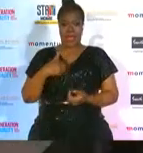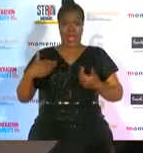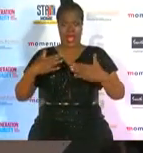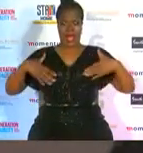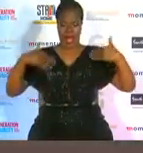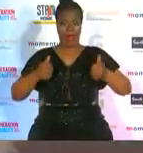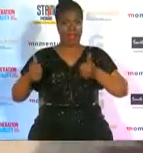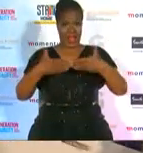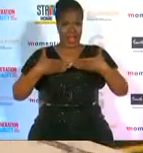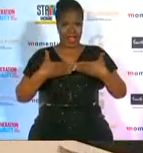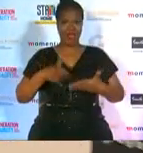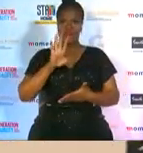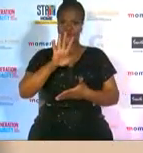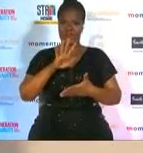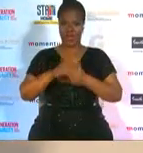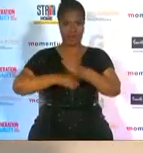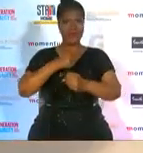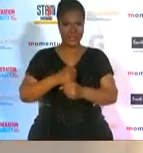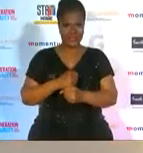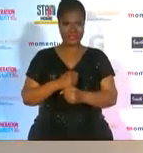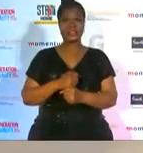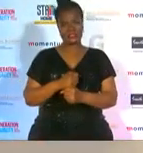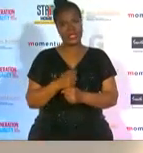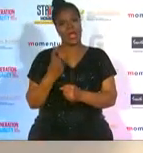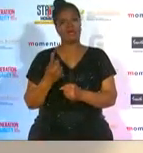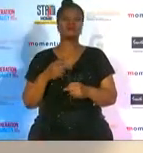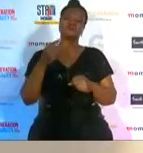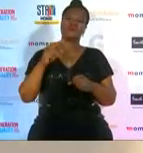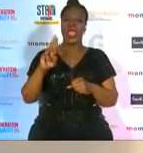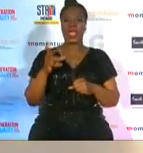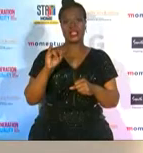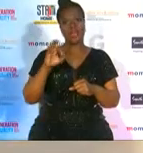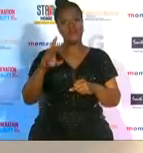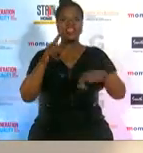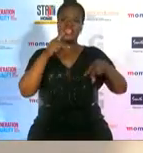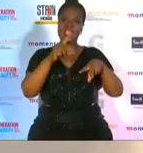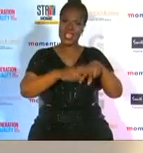and we dealt with um hiv and aids and the organization was doing training